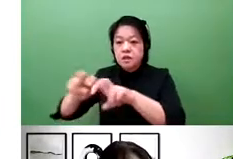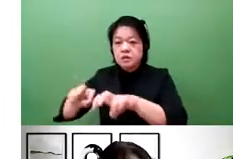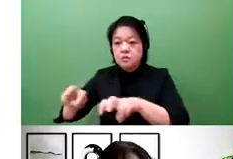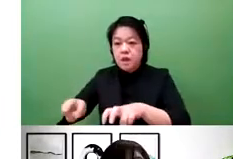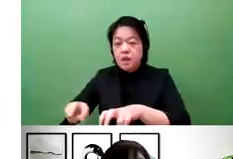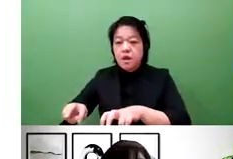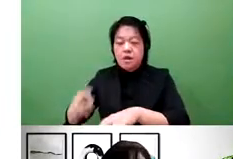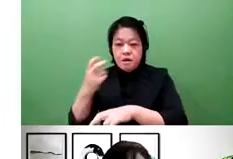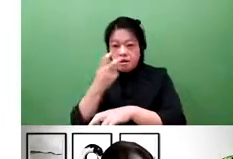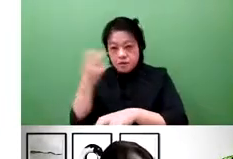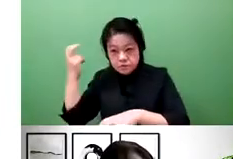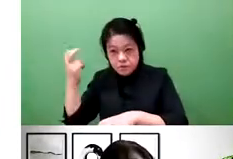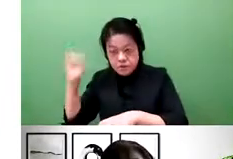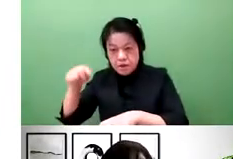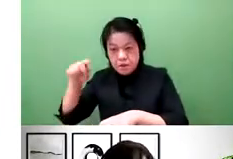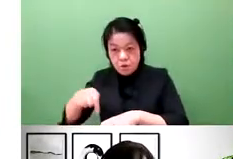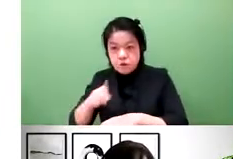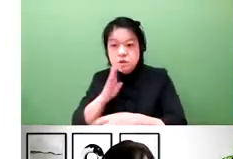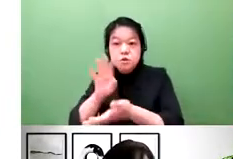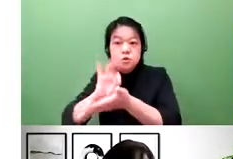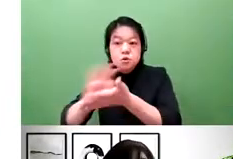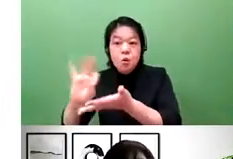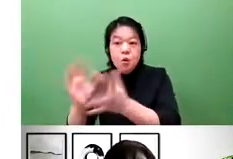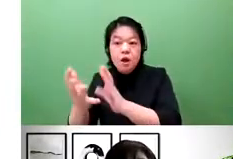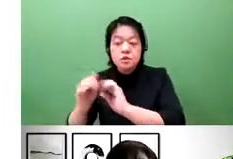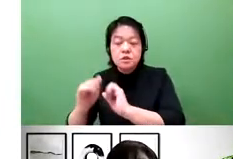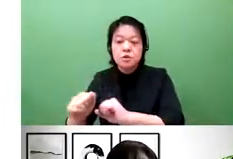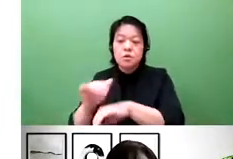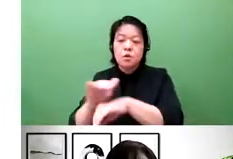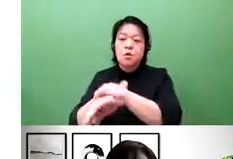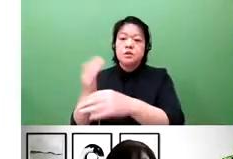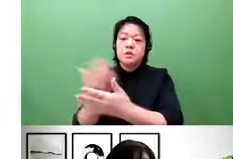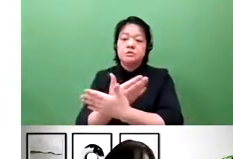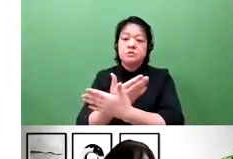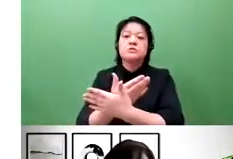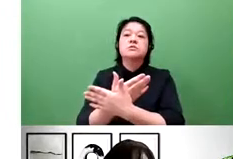the government will work as a team so that innovation will materialize into success,